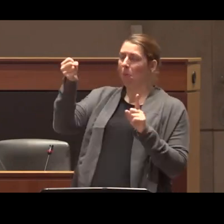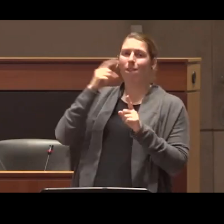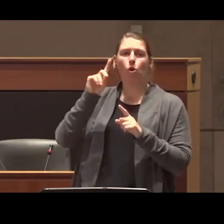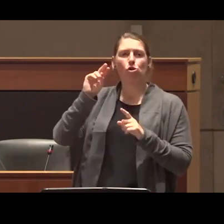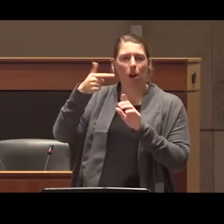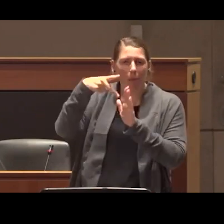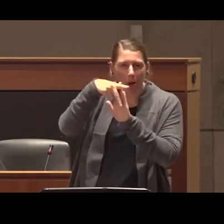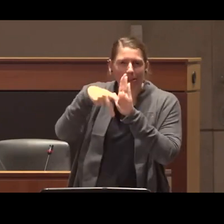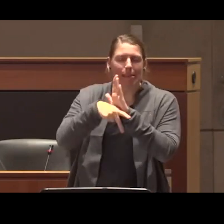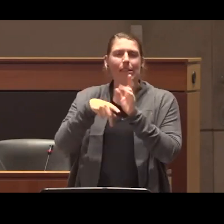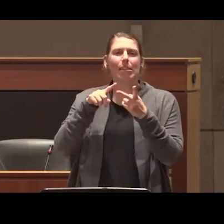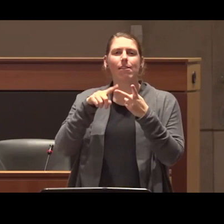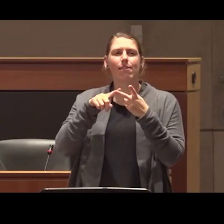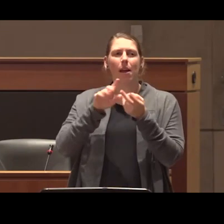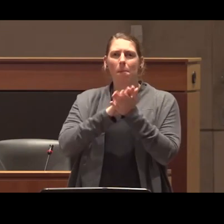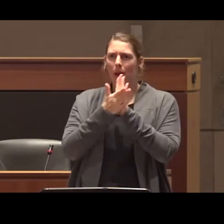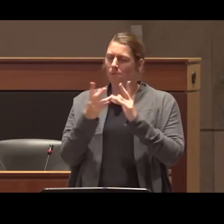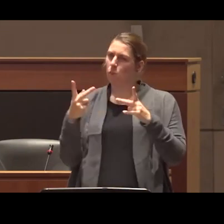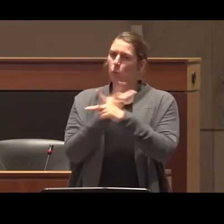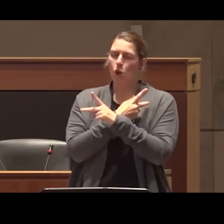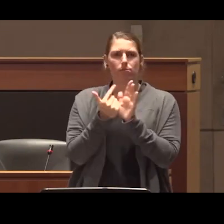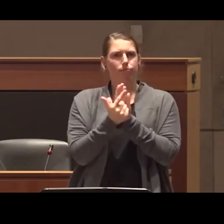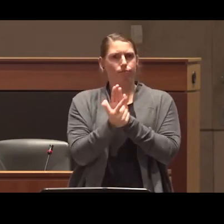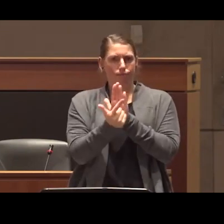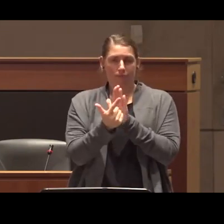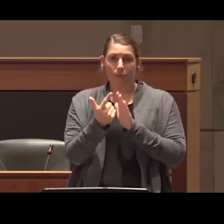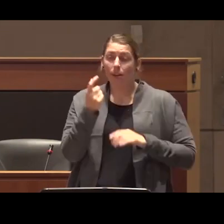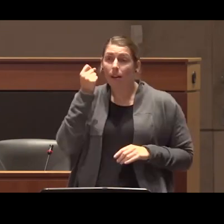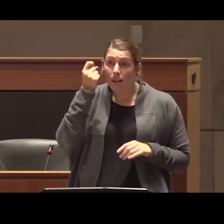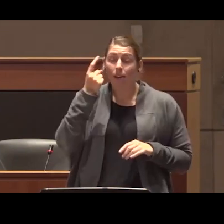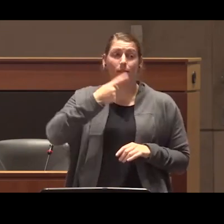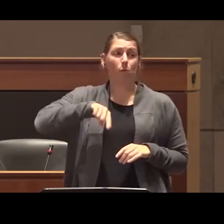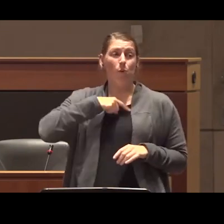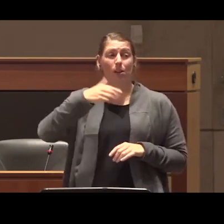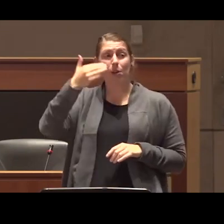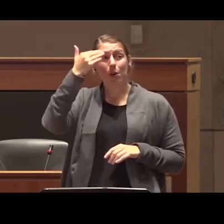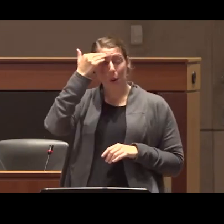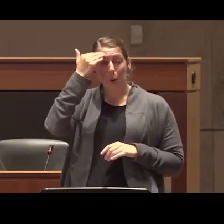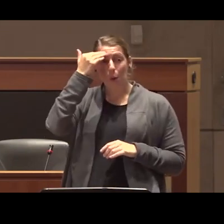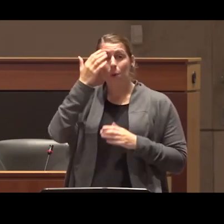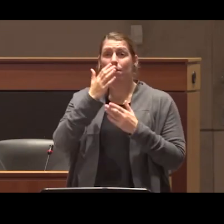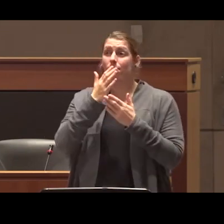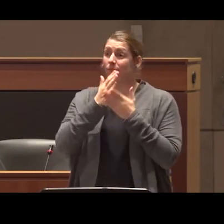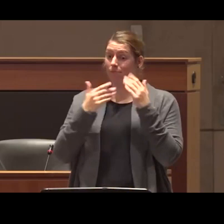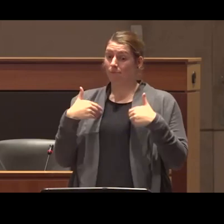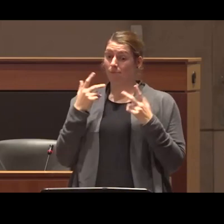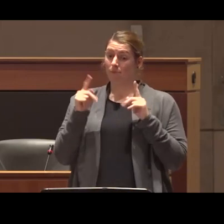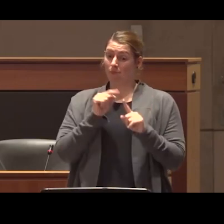entrenched criminalization despite the fact that we know that some young people use illegal drugs